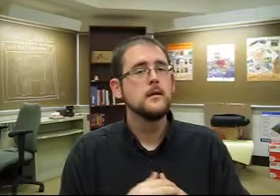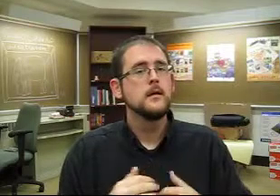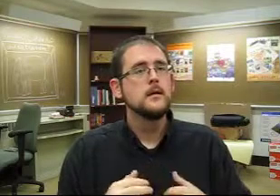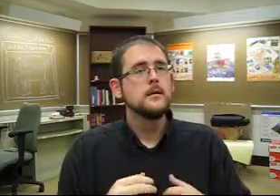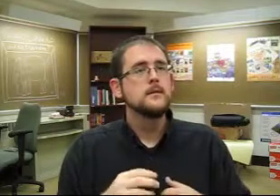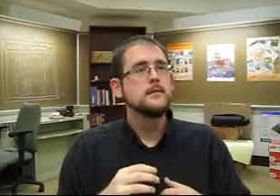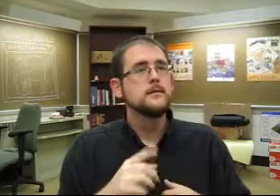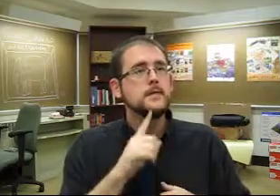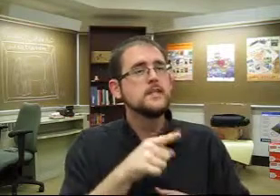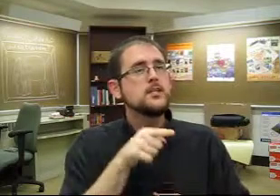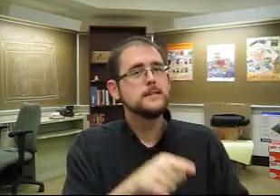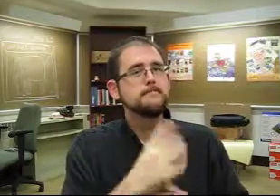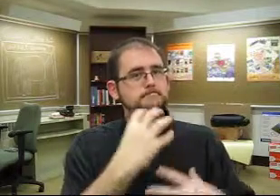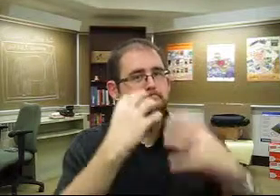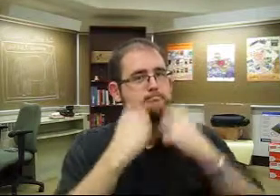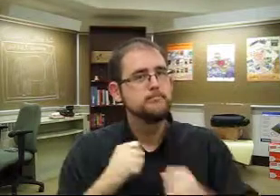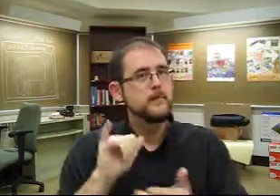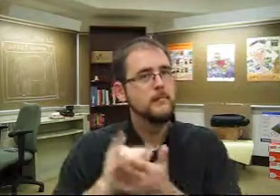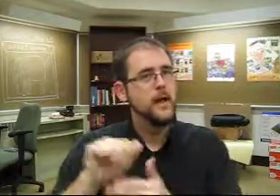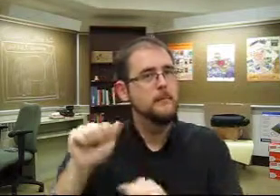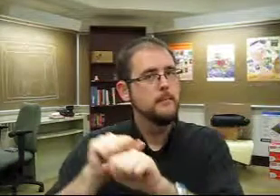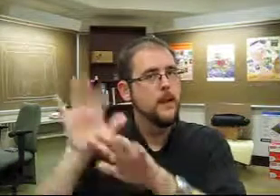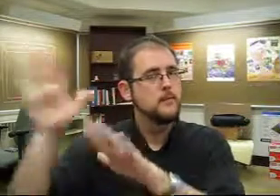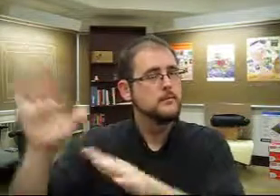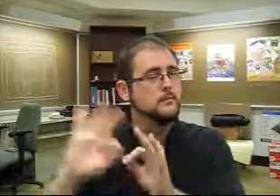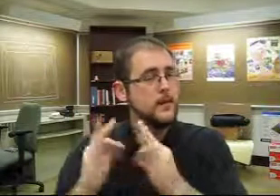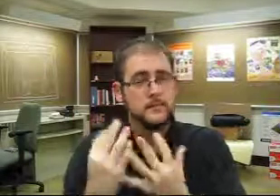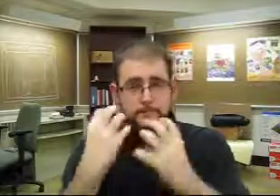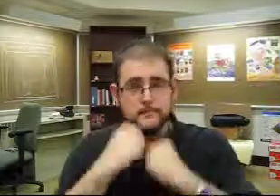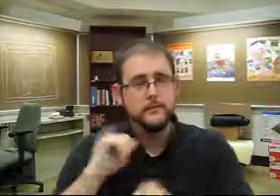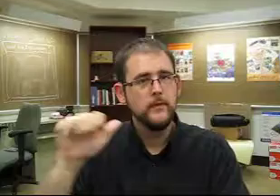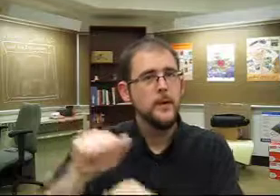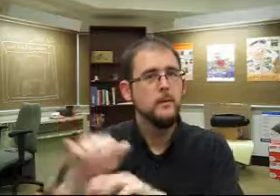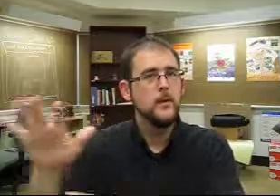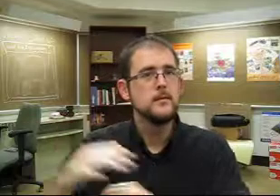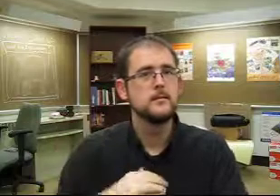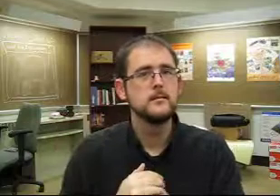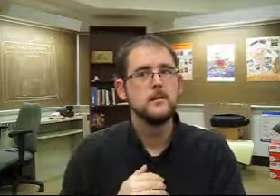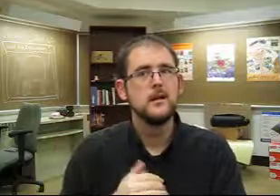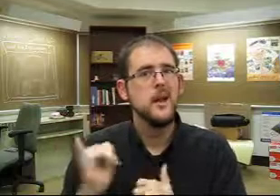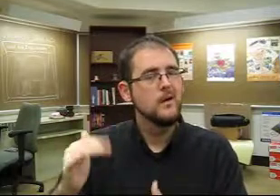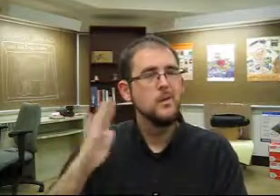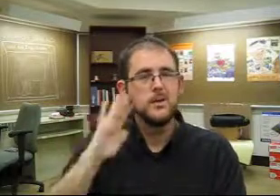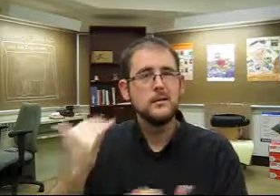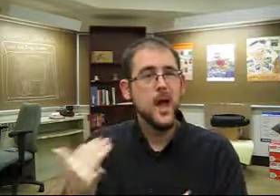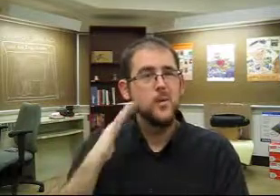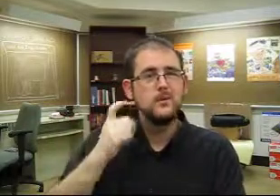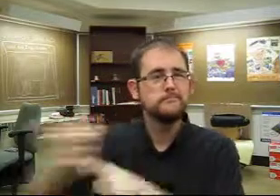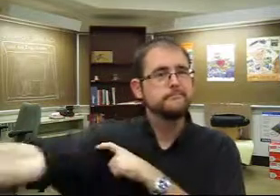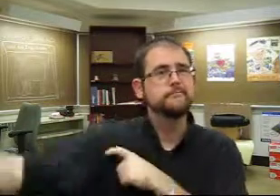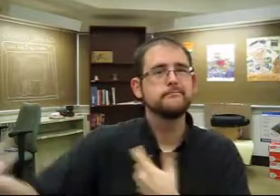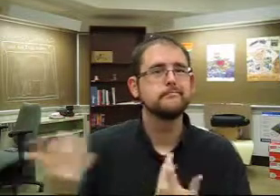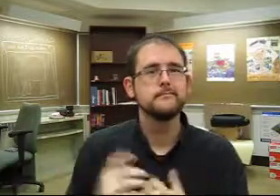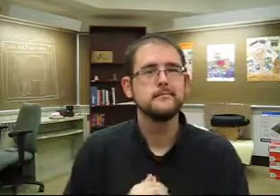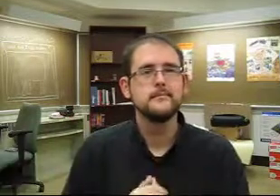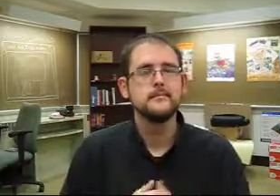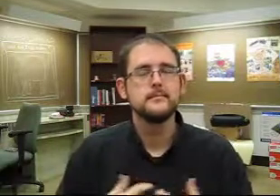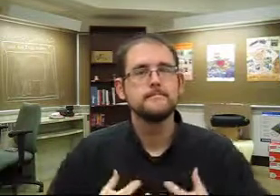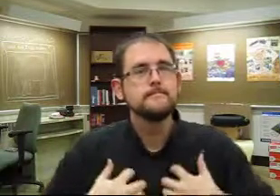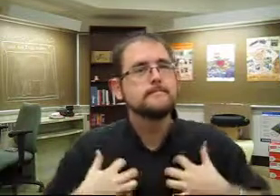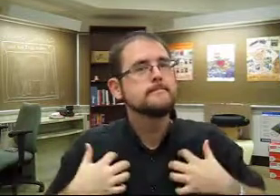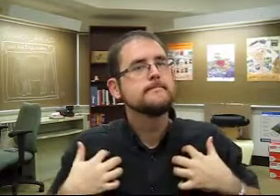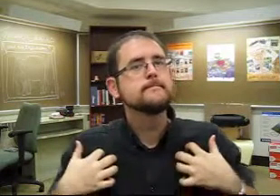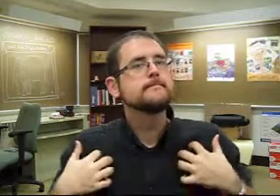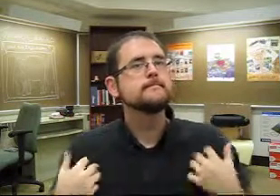and that mountain has been venerated by her family, only to have it ruined now --